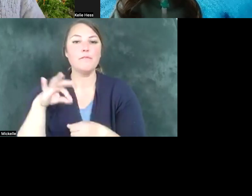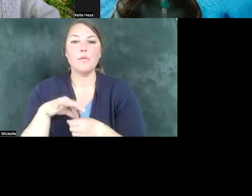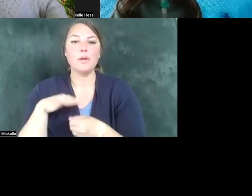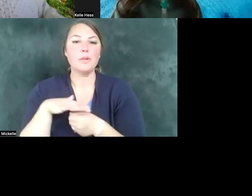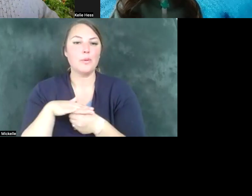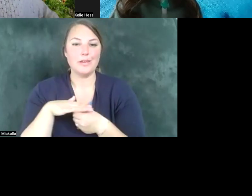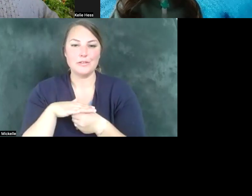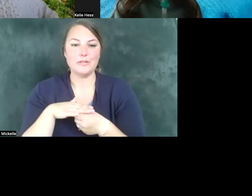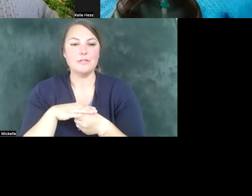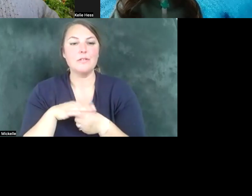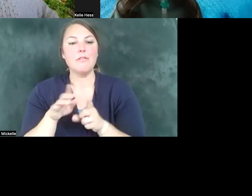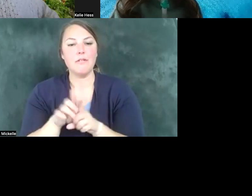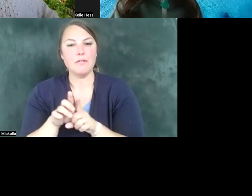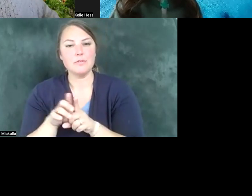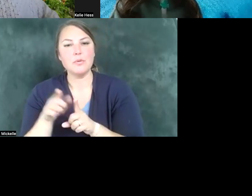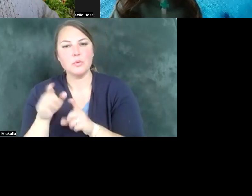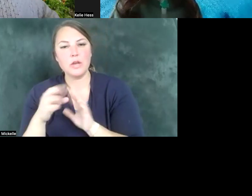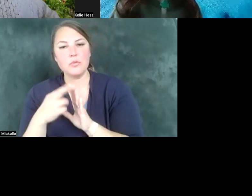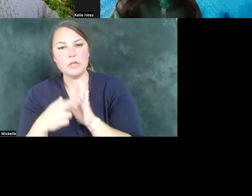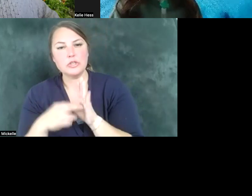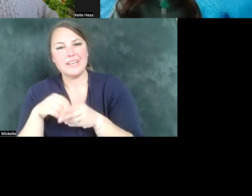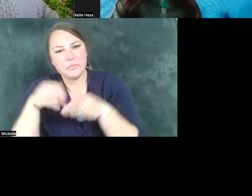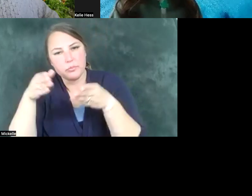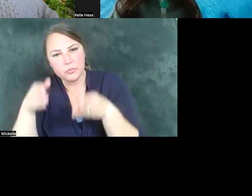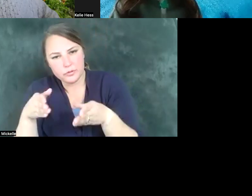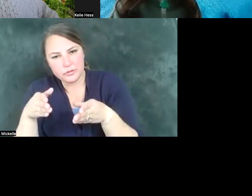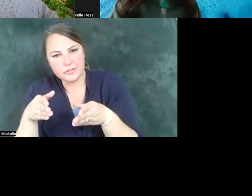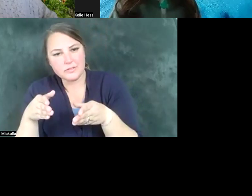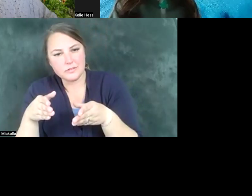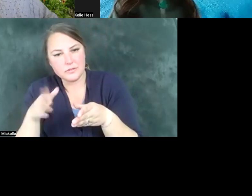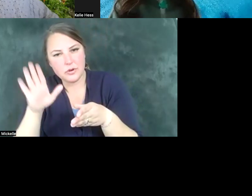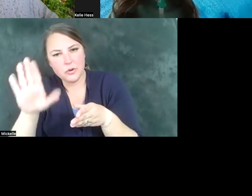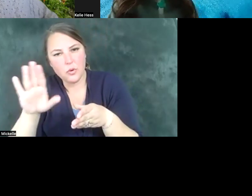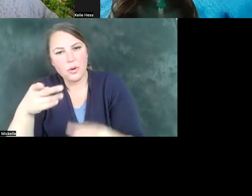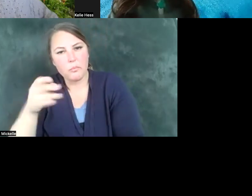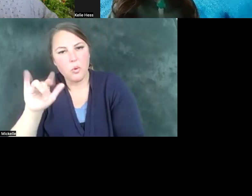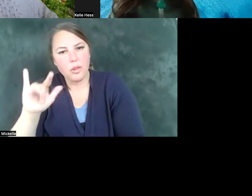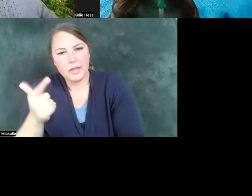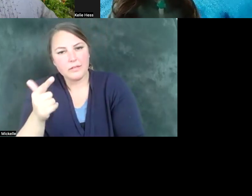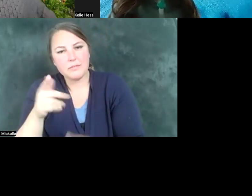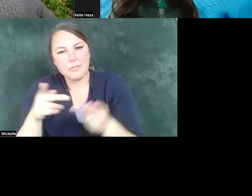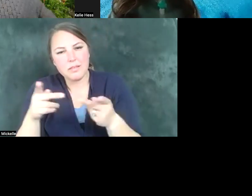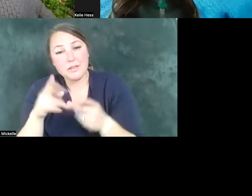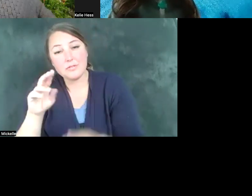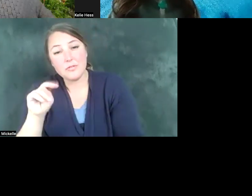as you can register in person at your polling place on November 5th which is